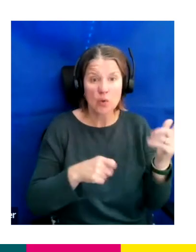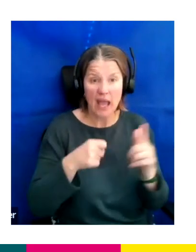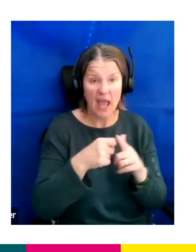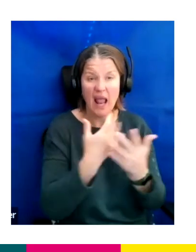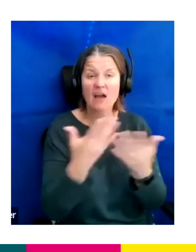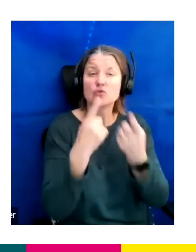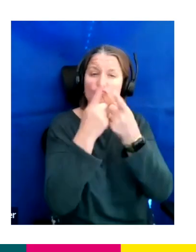our team in the north cover.